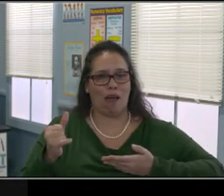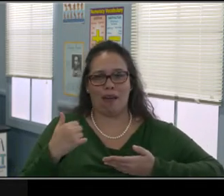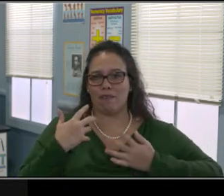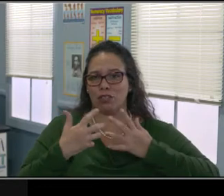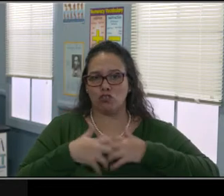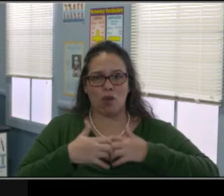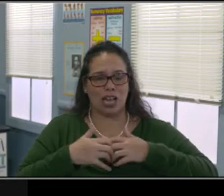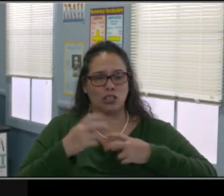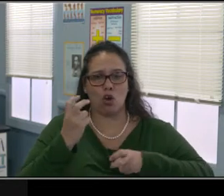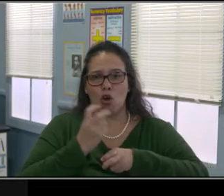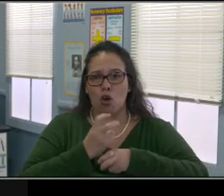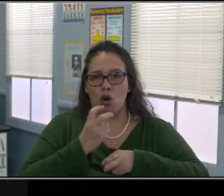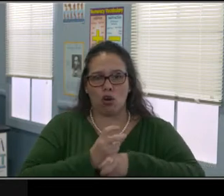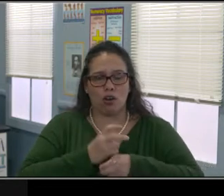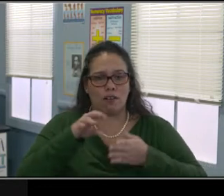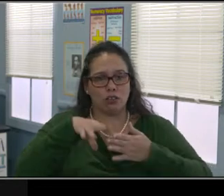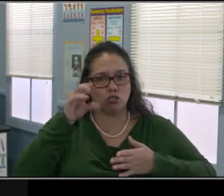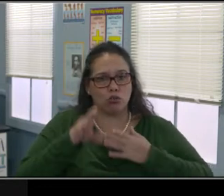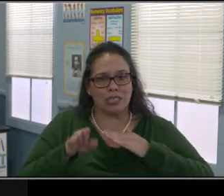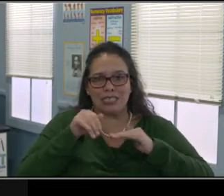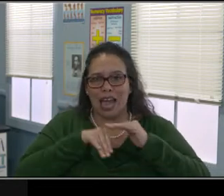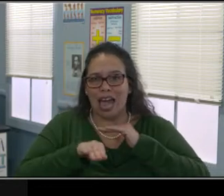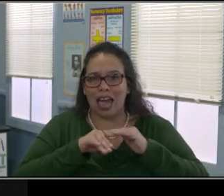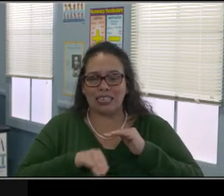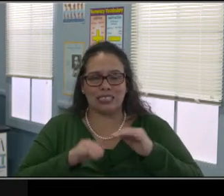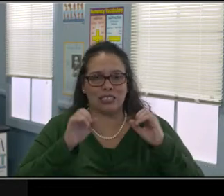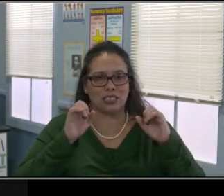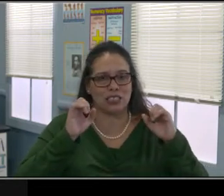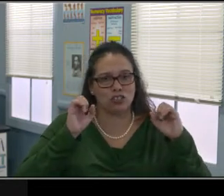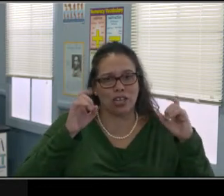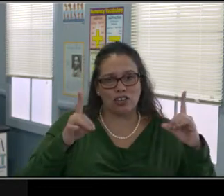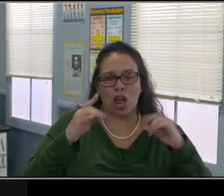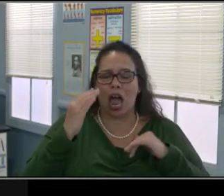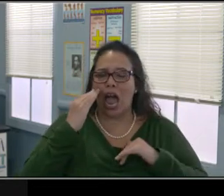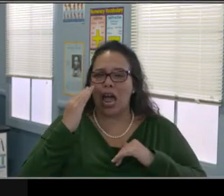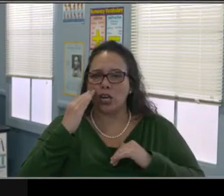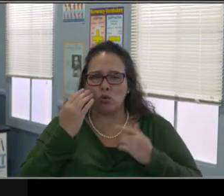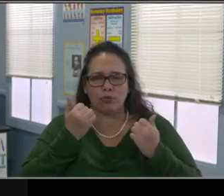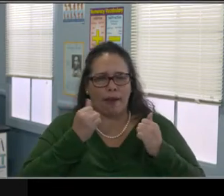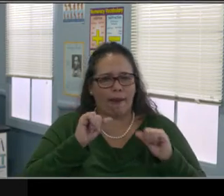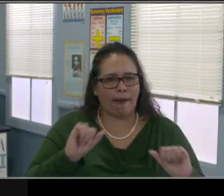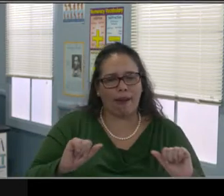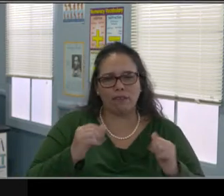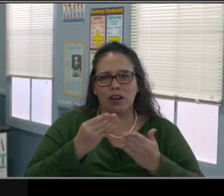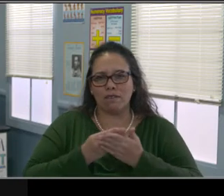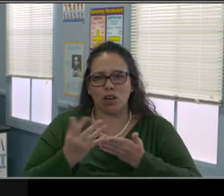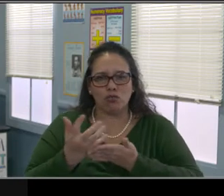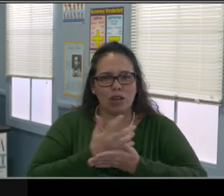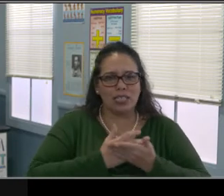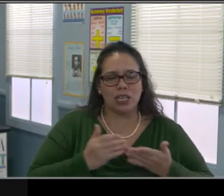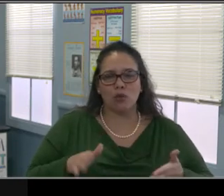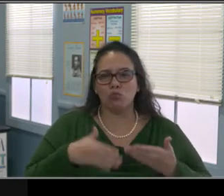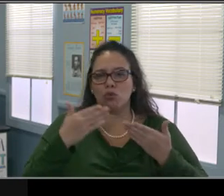Modifying the curriculum. And I'm talking about all these things just kind of add it there, but obviously this needs to be a communication